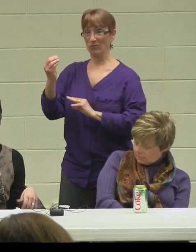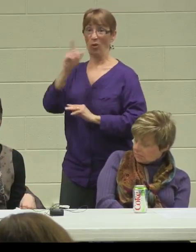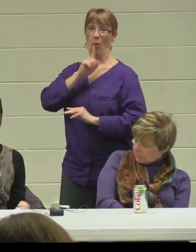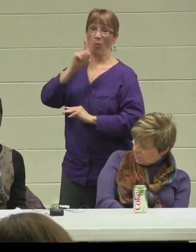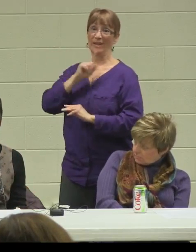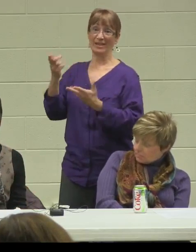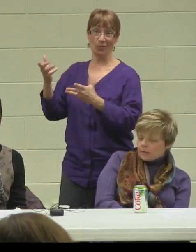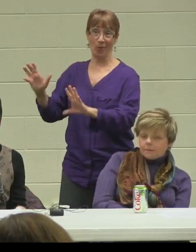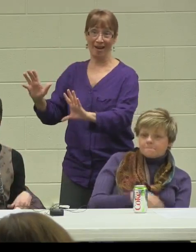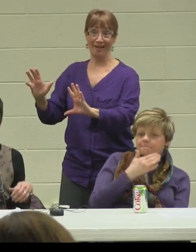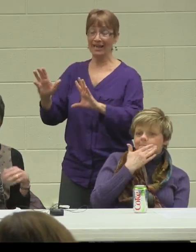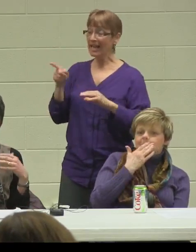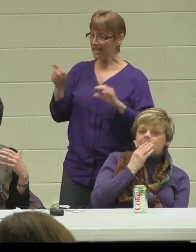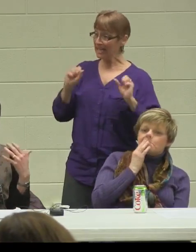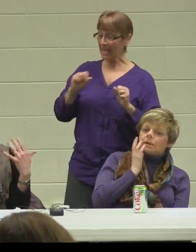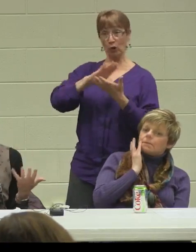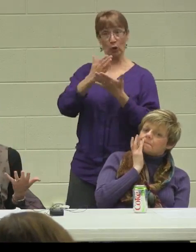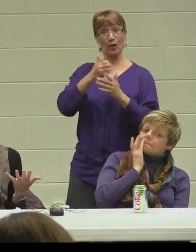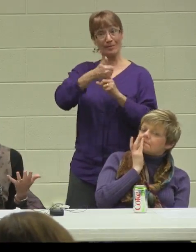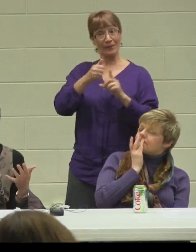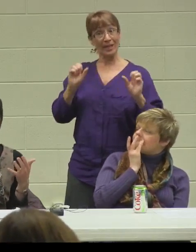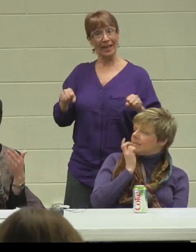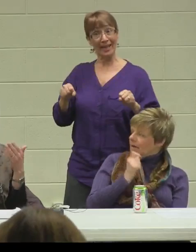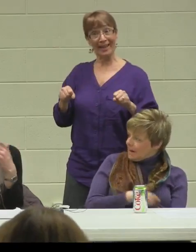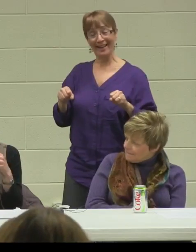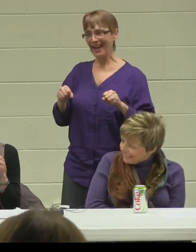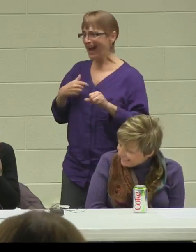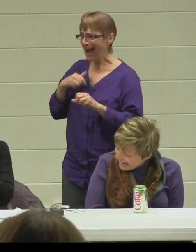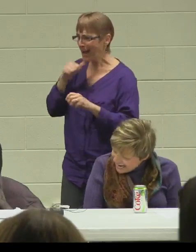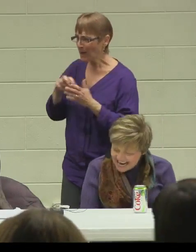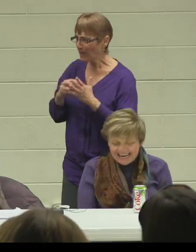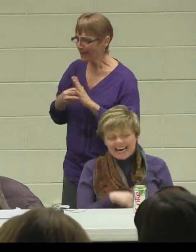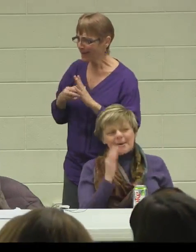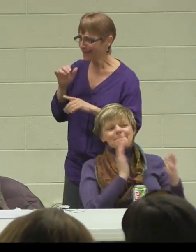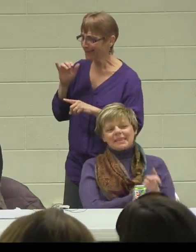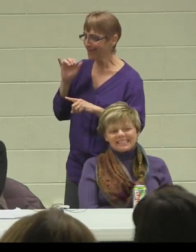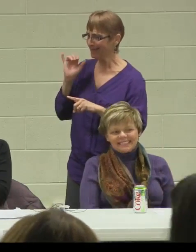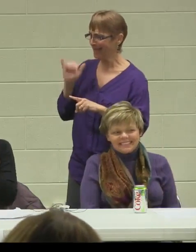for himself or clean. I don't mean that.